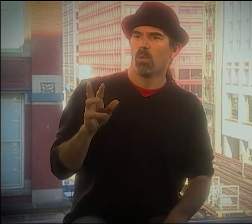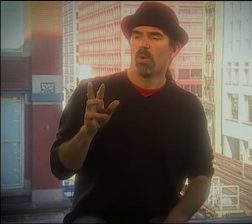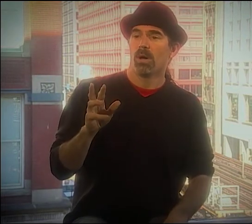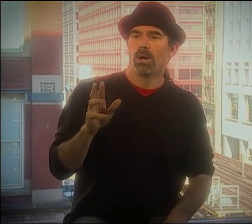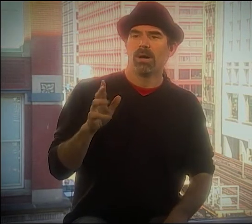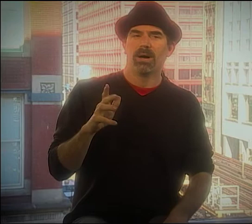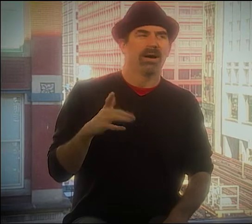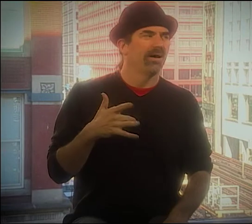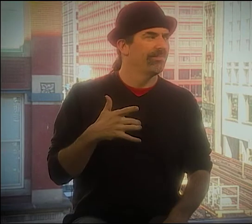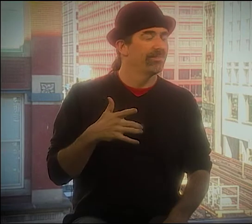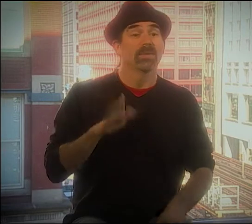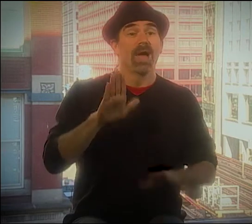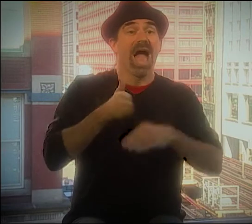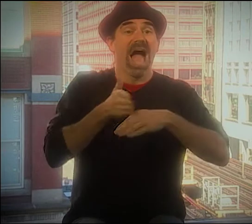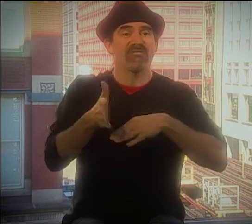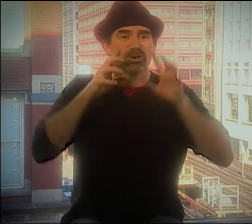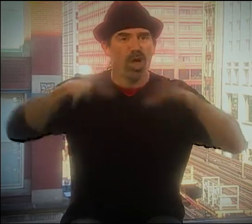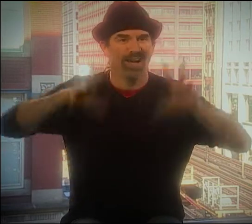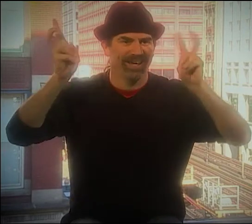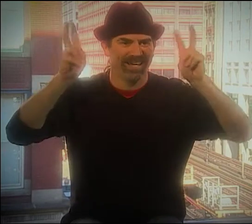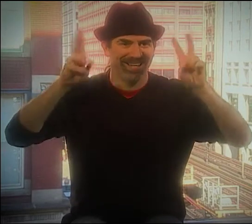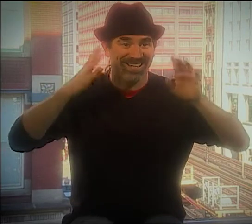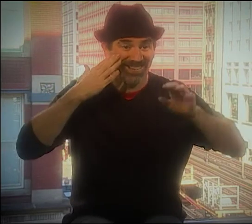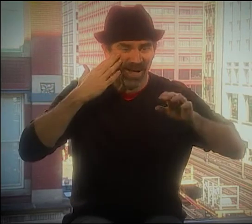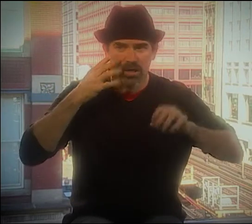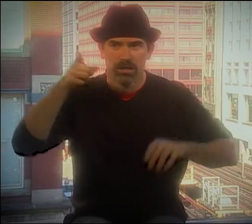I JUST WENT, "WOW!"